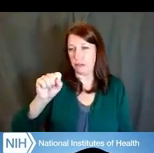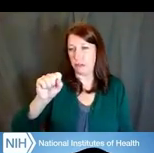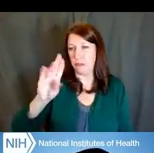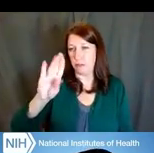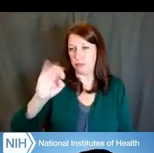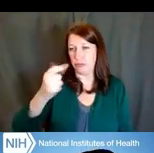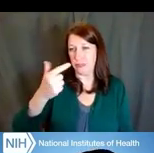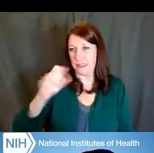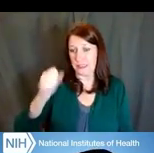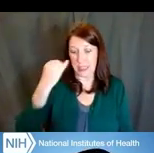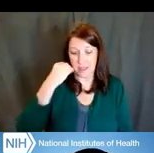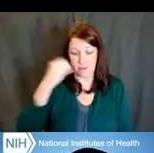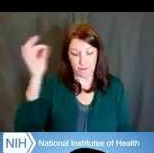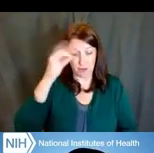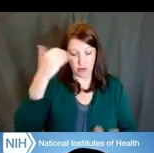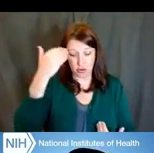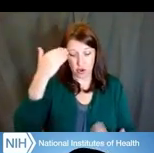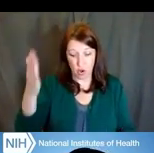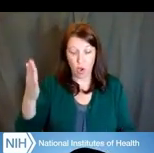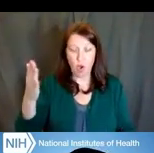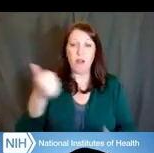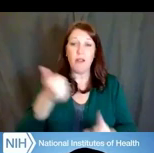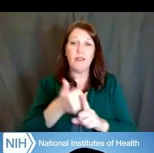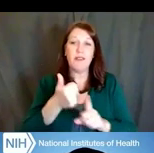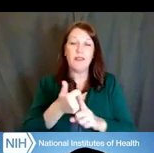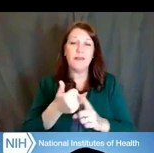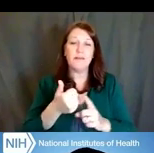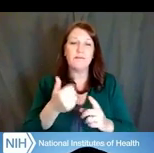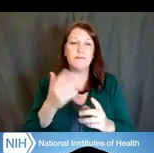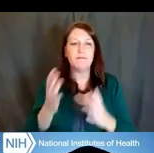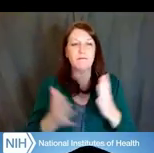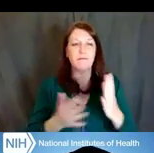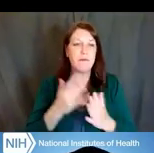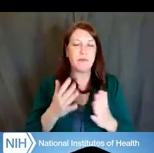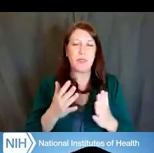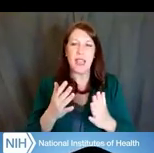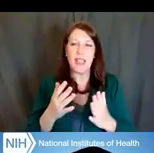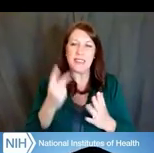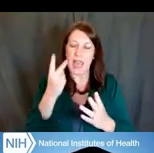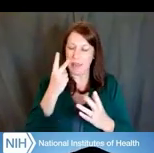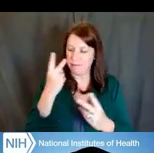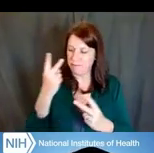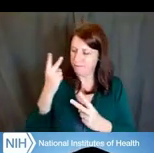the Myers-Briggs is an introspective questionnaire that gives you information about,